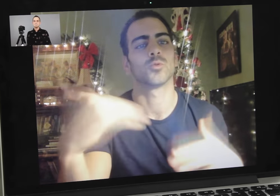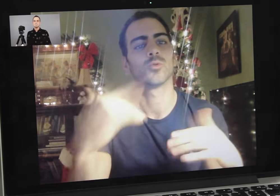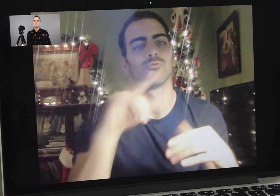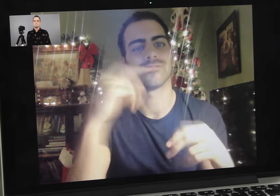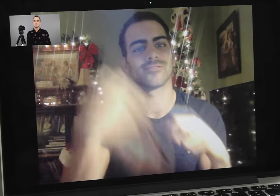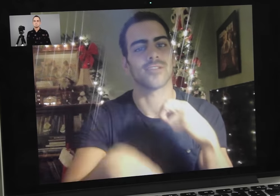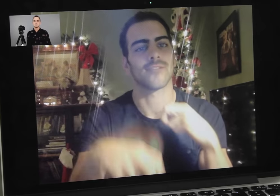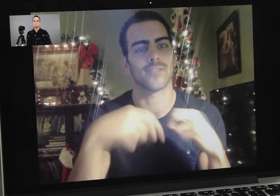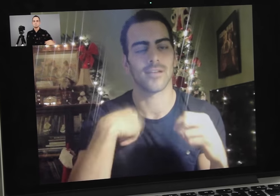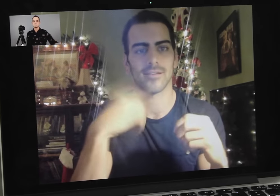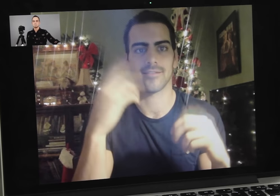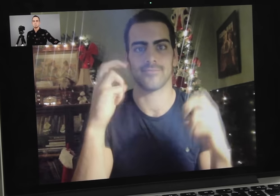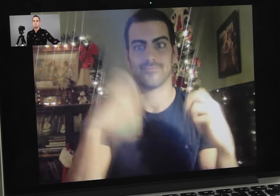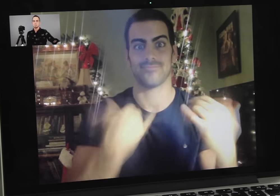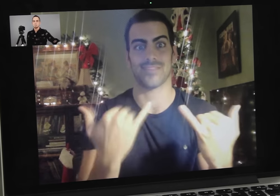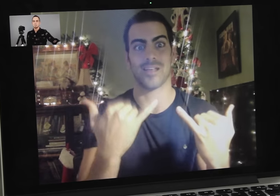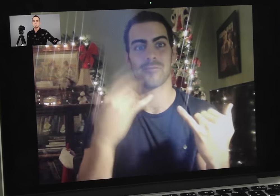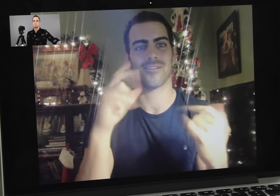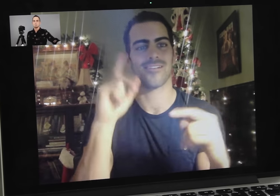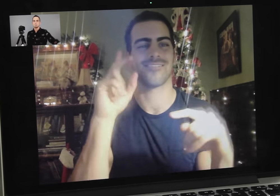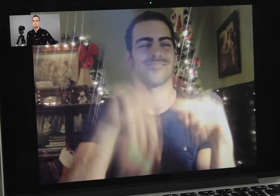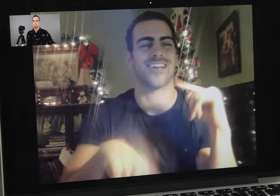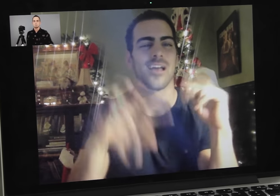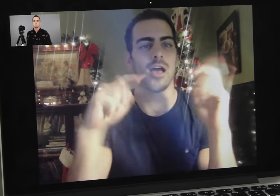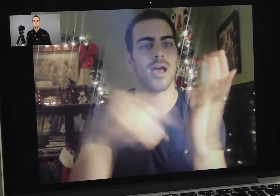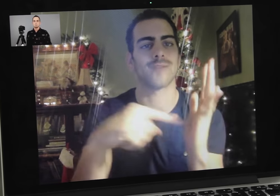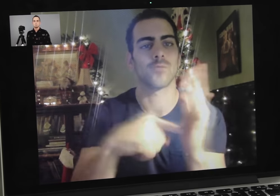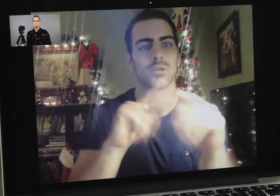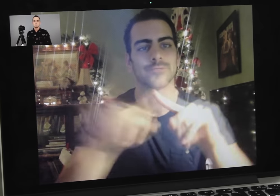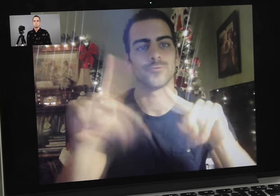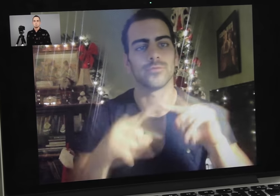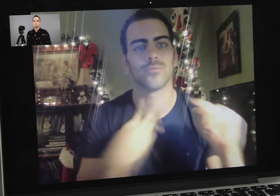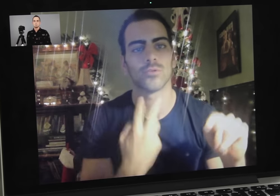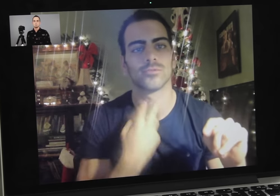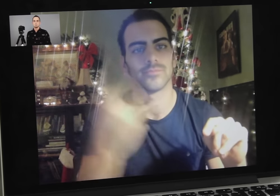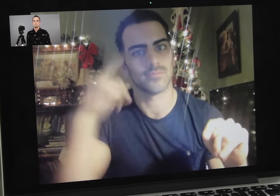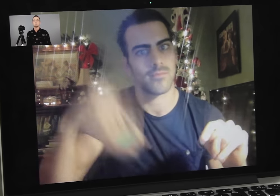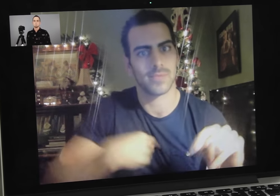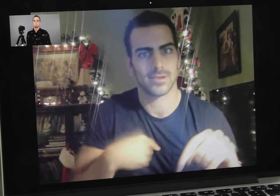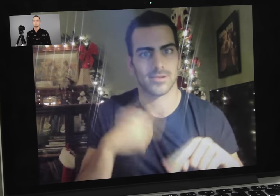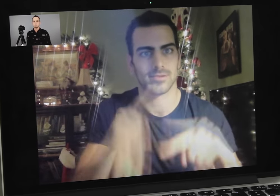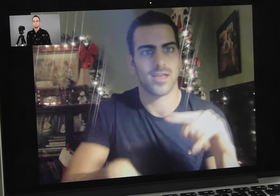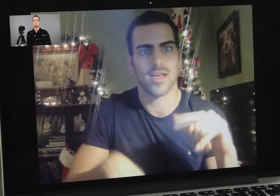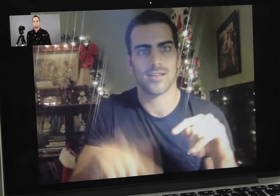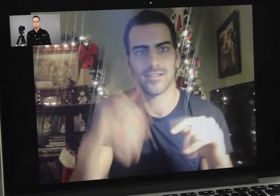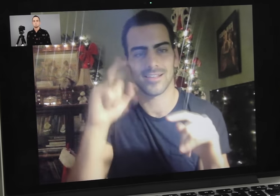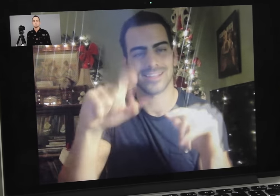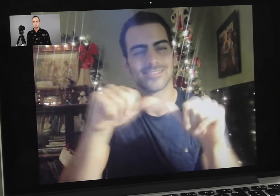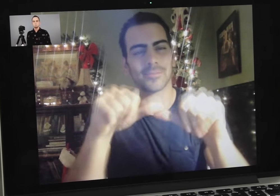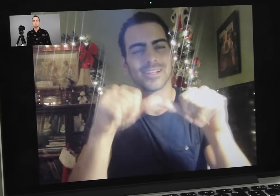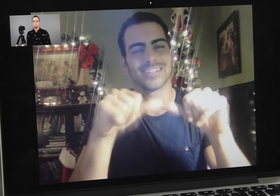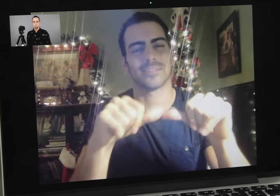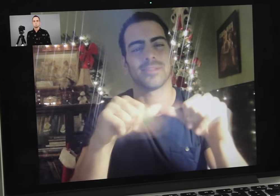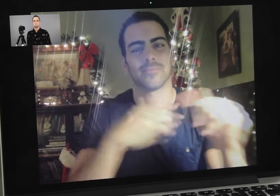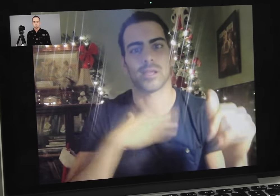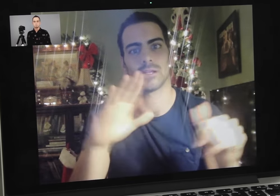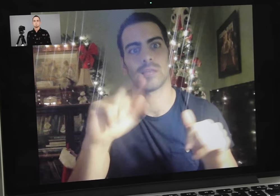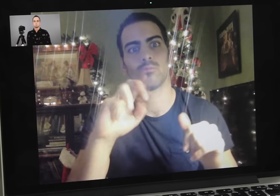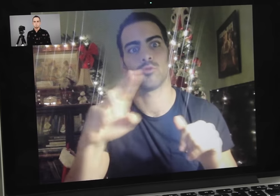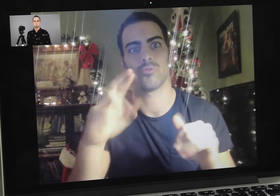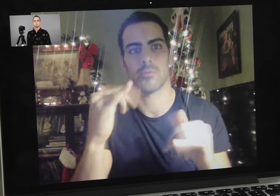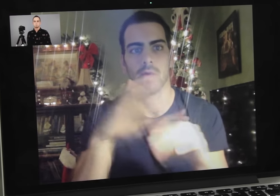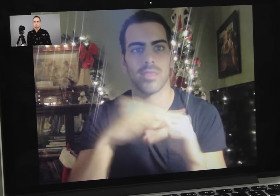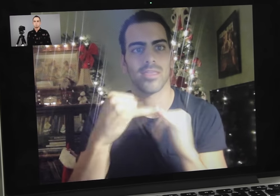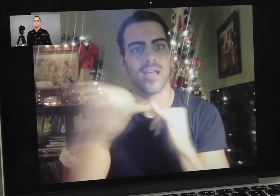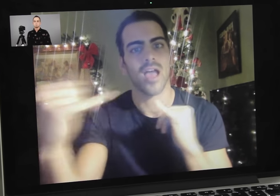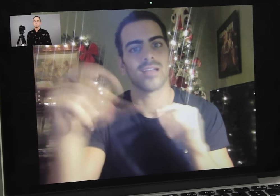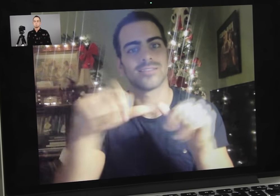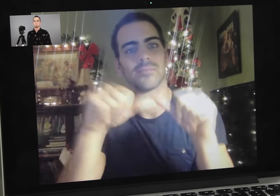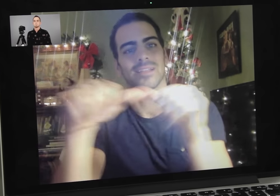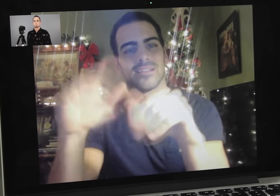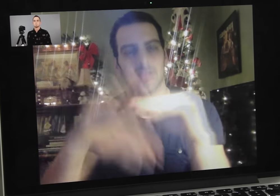Nyle: It’s tough. Right now, I can’t afford to have different voices for me. I need stability, my career is on the line.